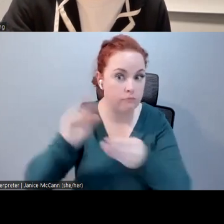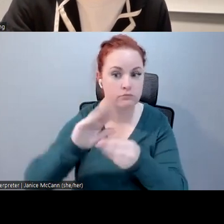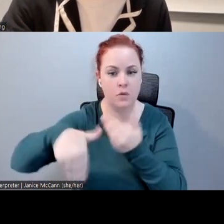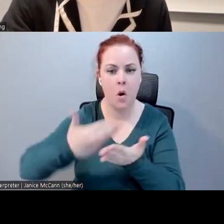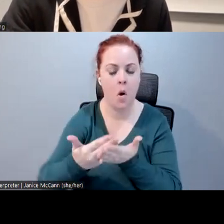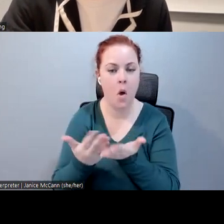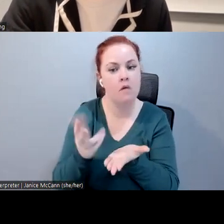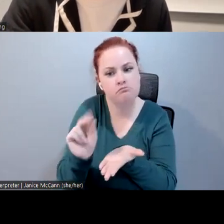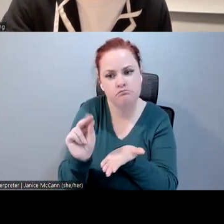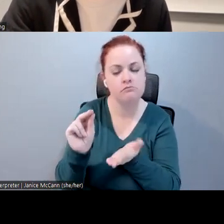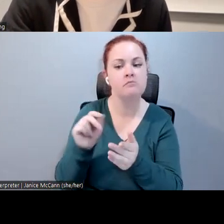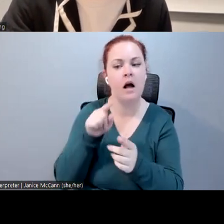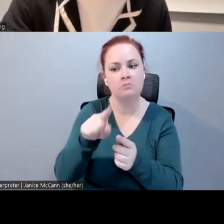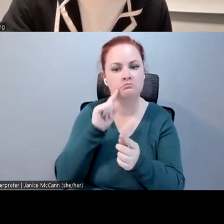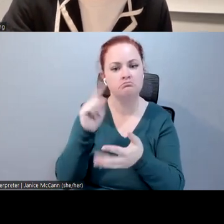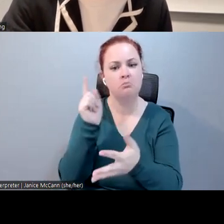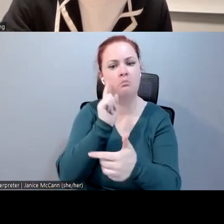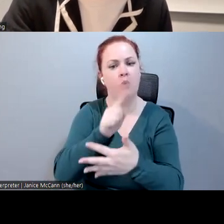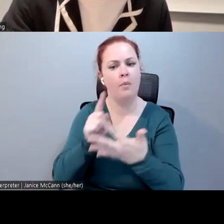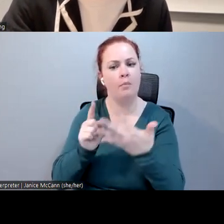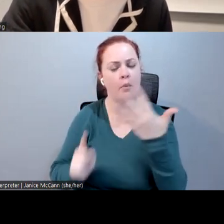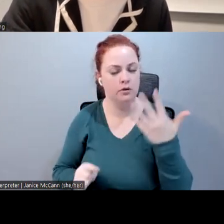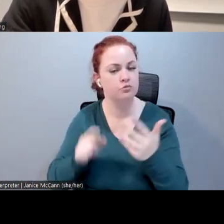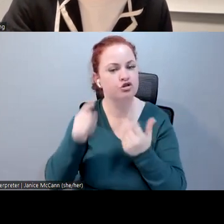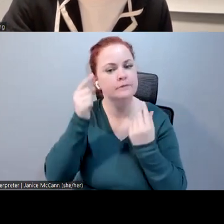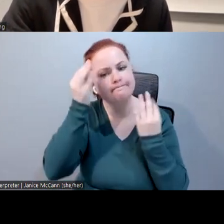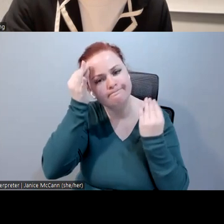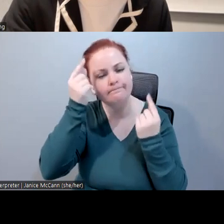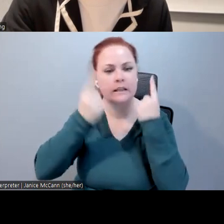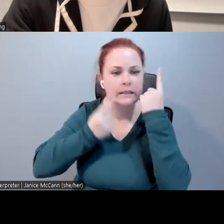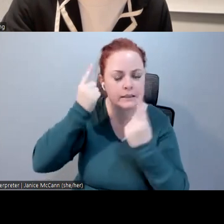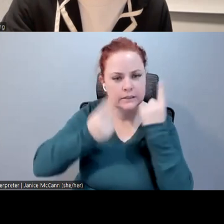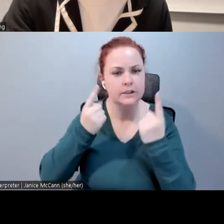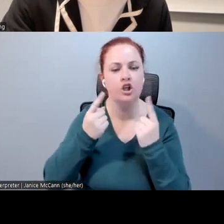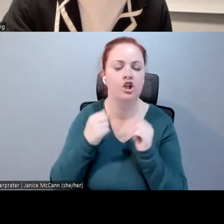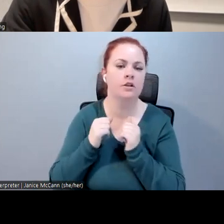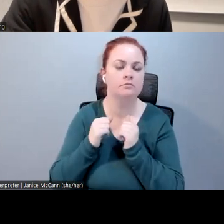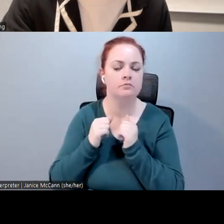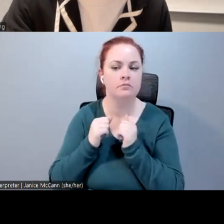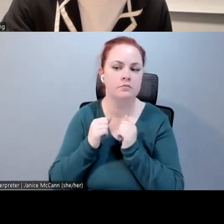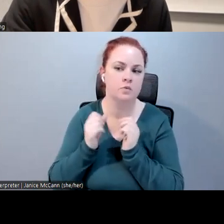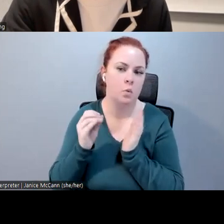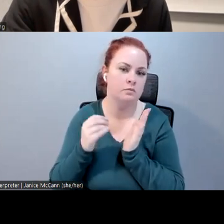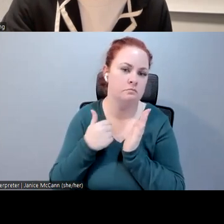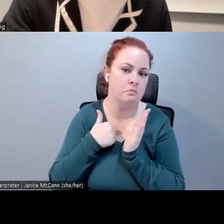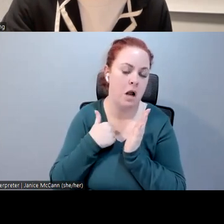designing captioning in VR. I would like to hear feedback,